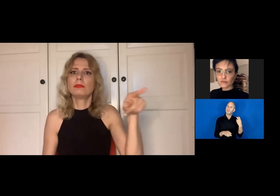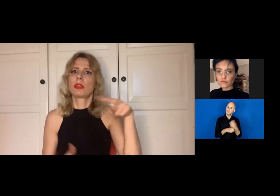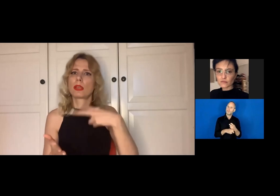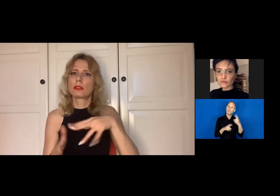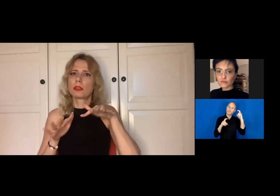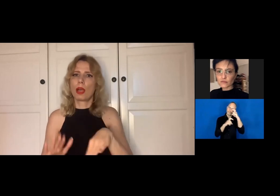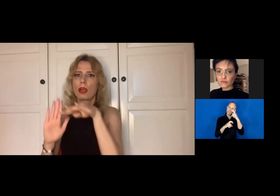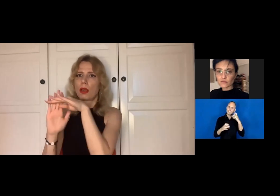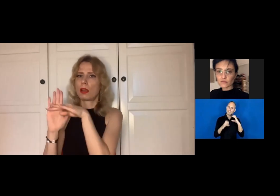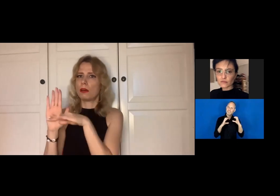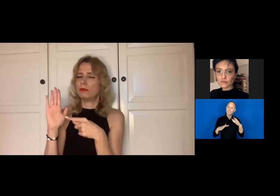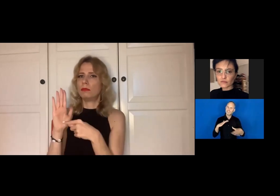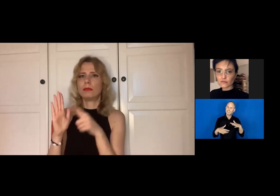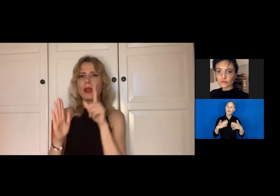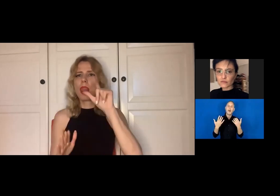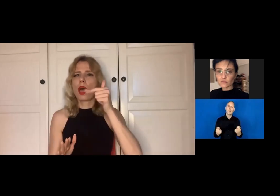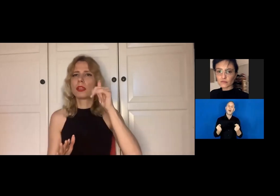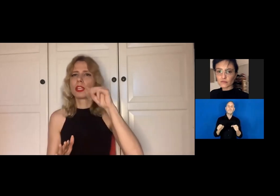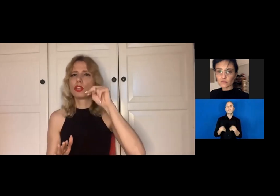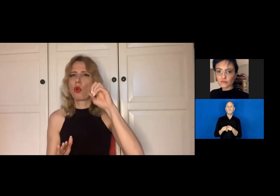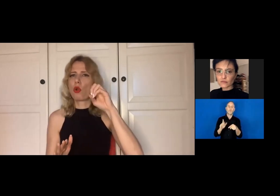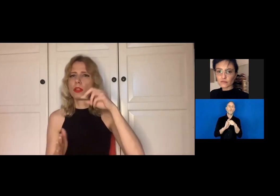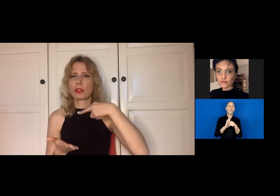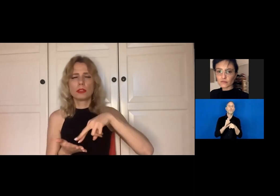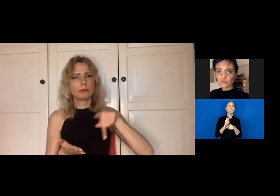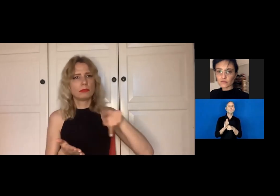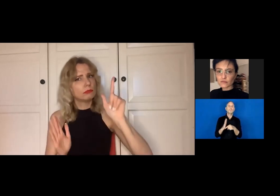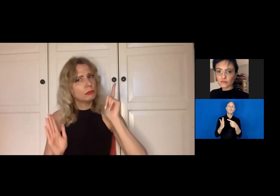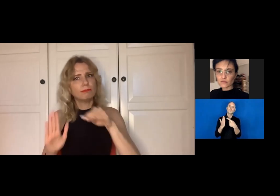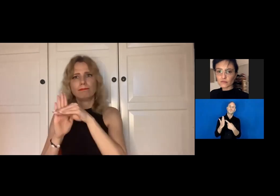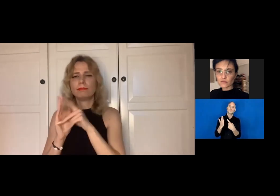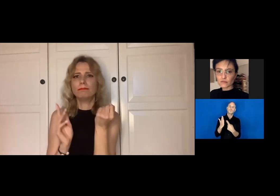Also, it was stressful because they had certain rules on the dancers, for example,